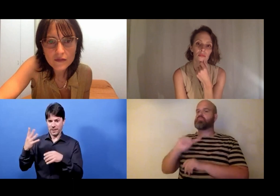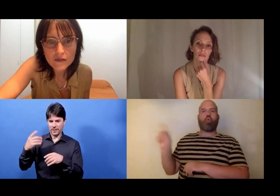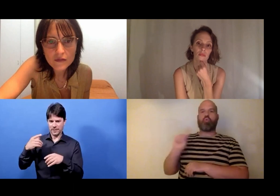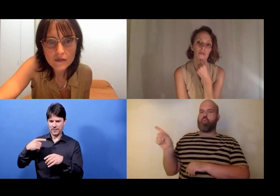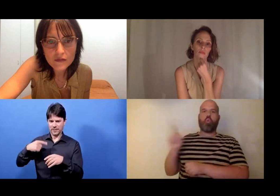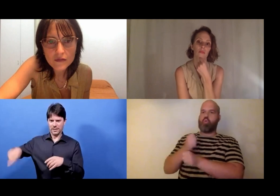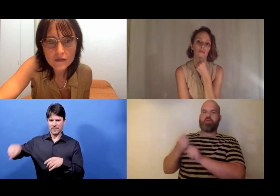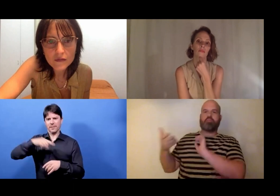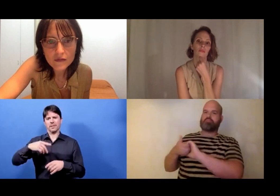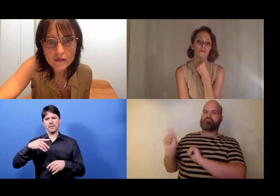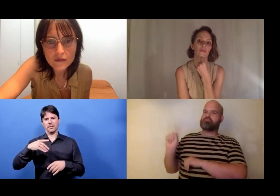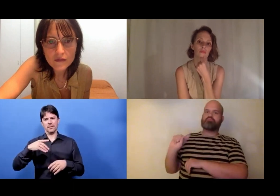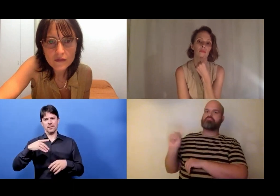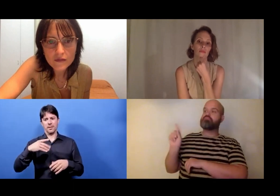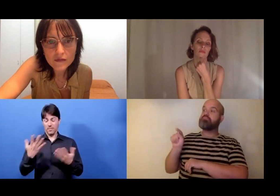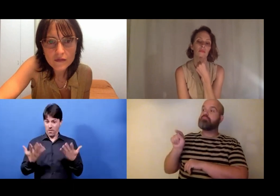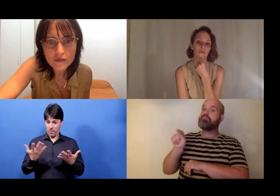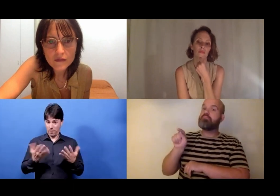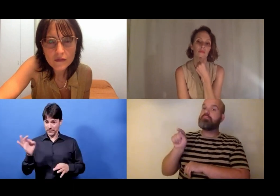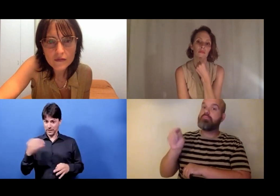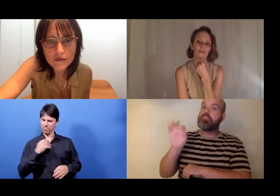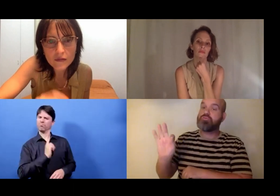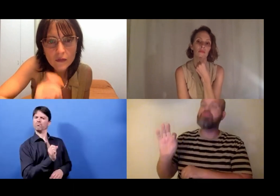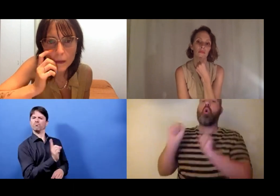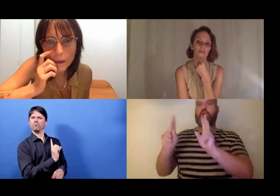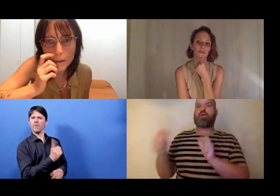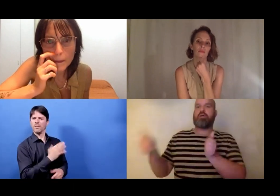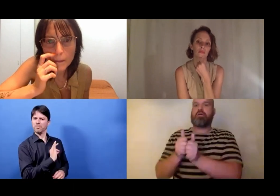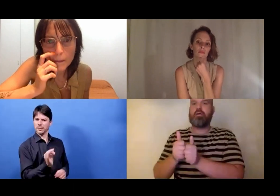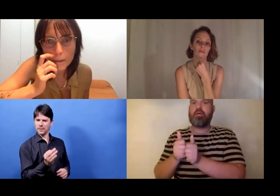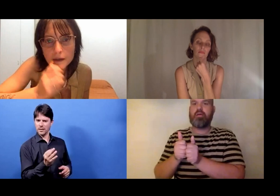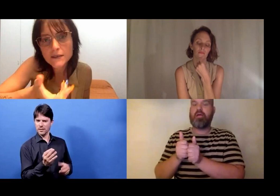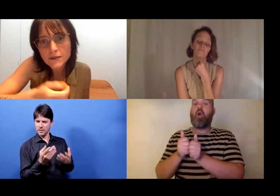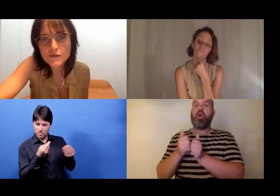Yeah, on the one hand you might say: "Okay, I'm not gonna work with that. That's not the way I do it."